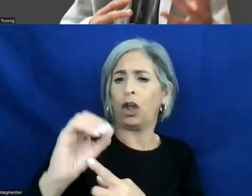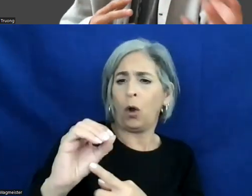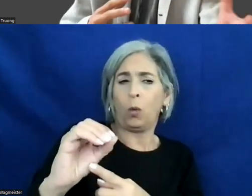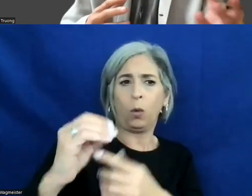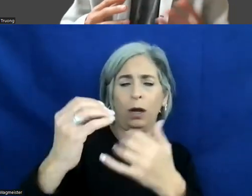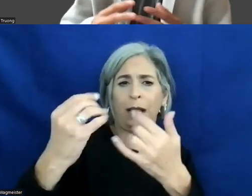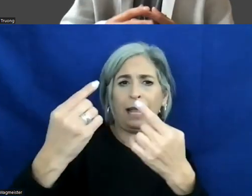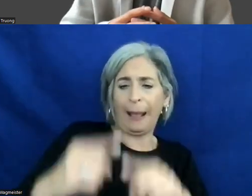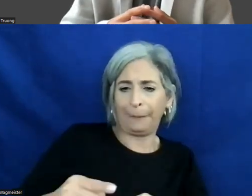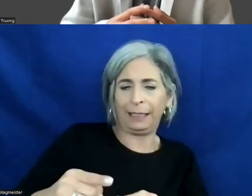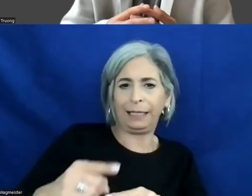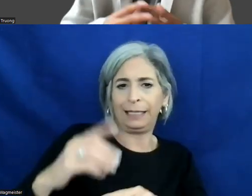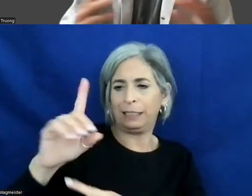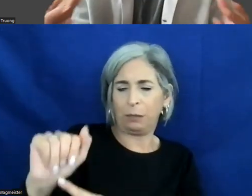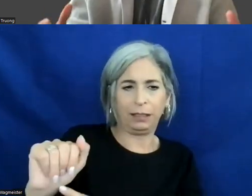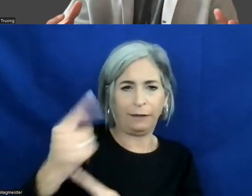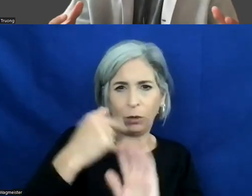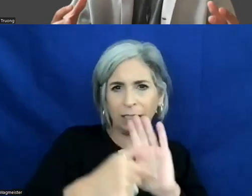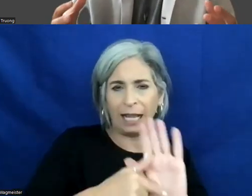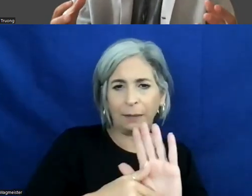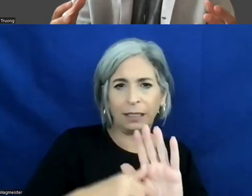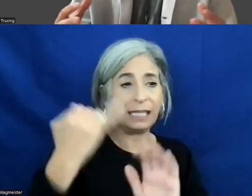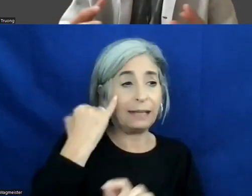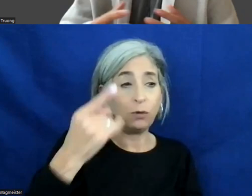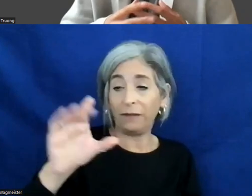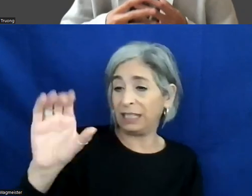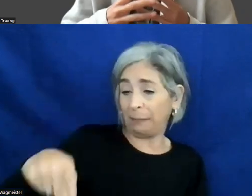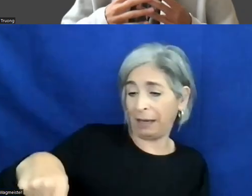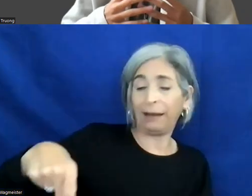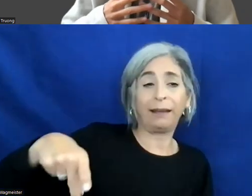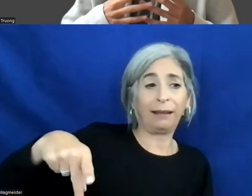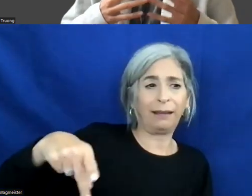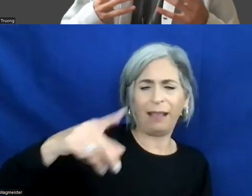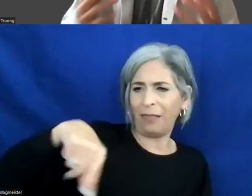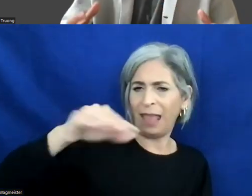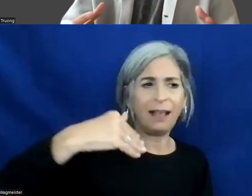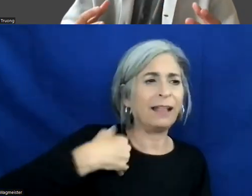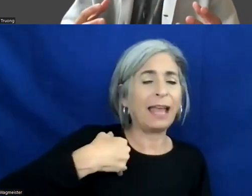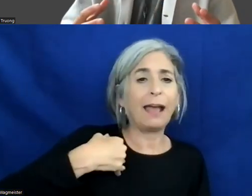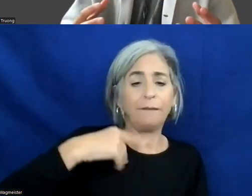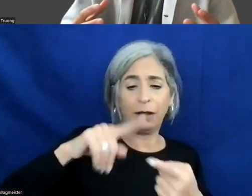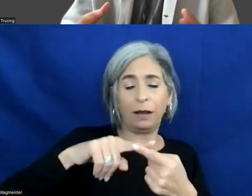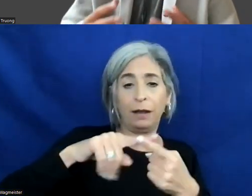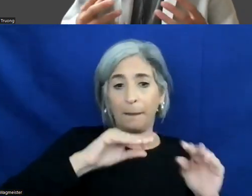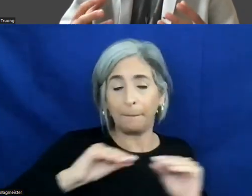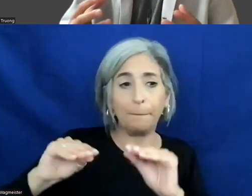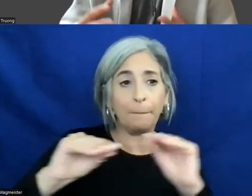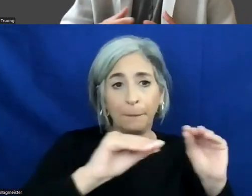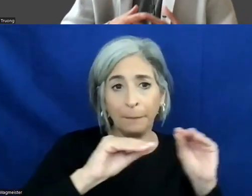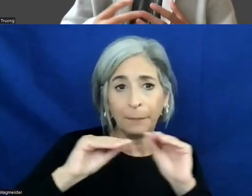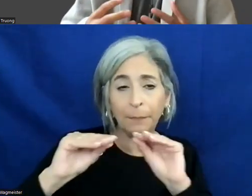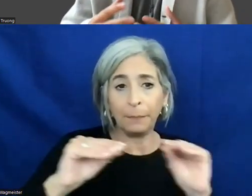For example, someone with cerebral palsy, they have motor disabilities and they also